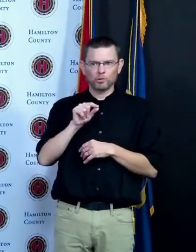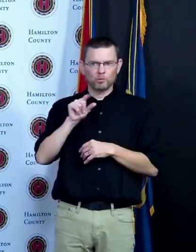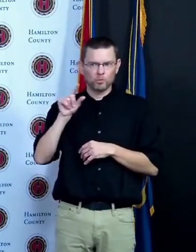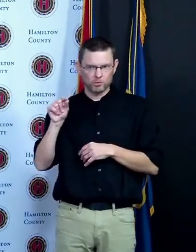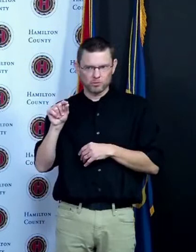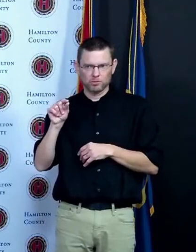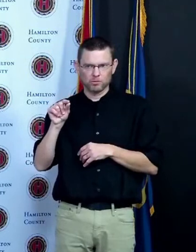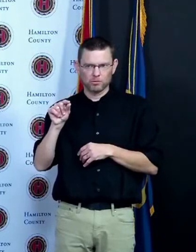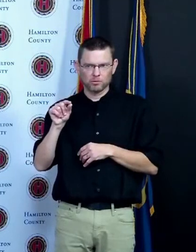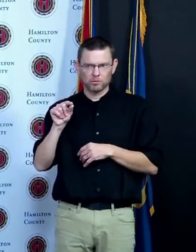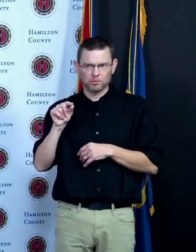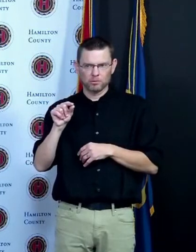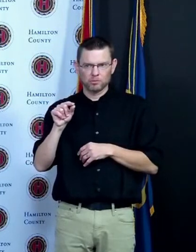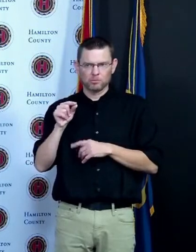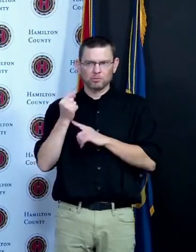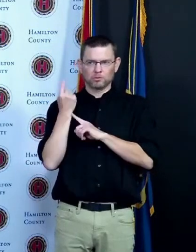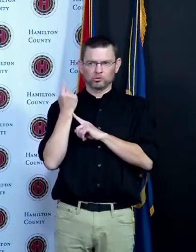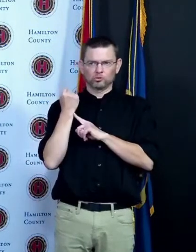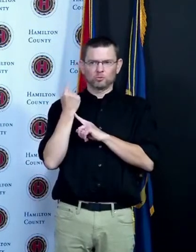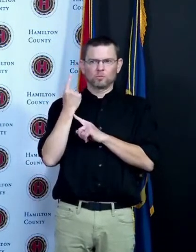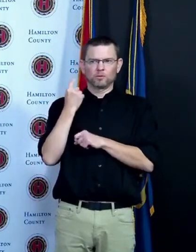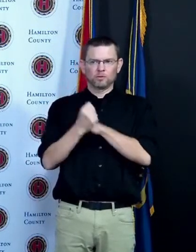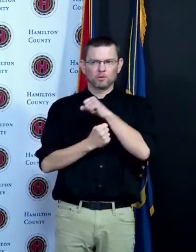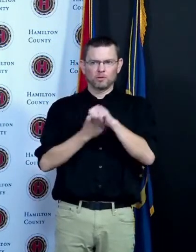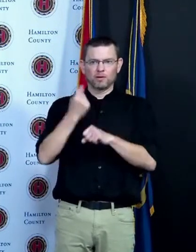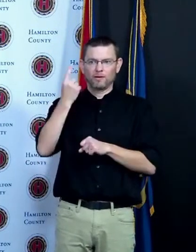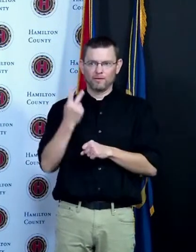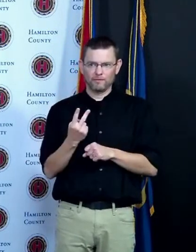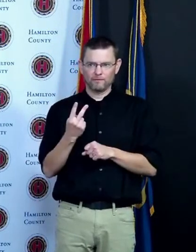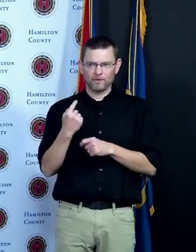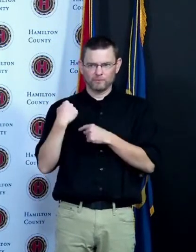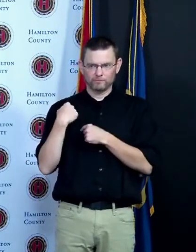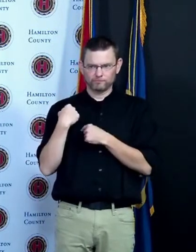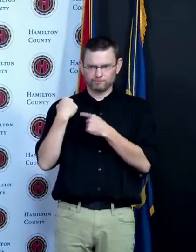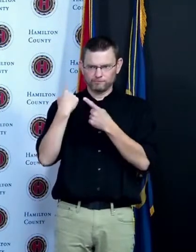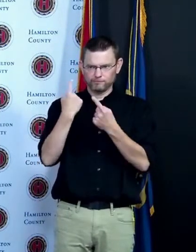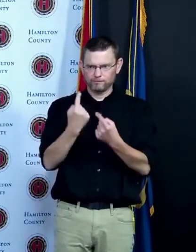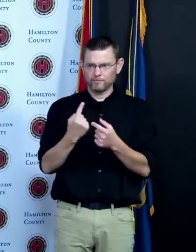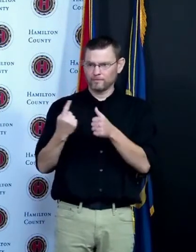are they still part of the solution I don't know and that is actively being studied same